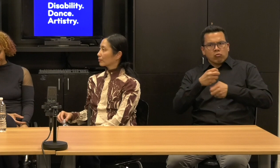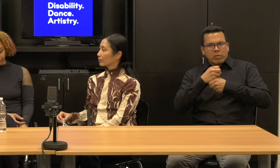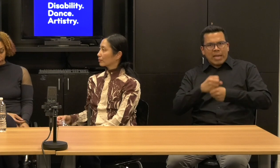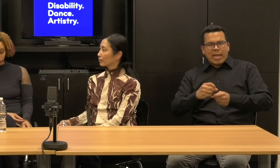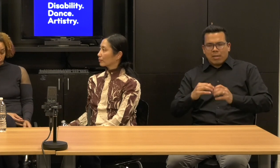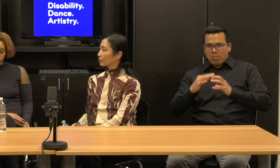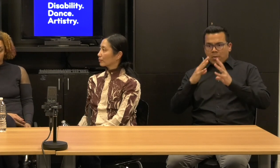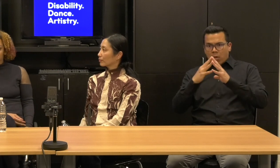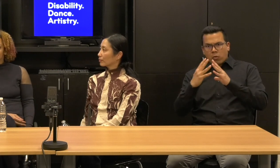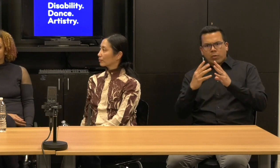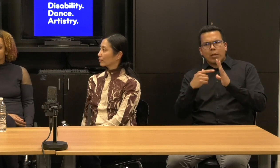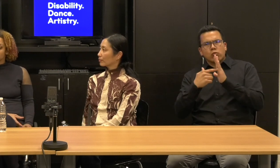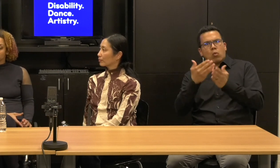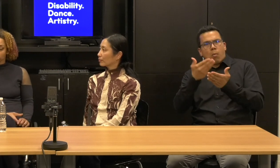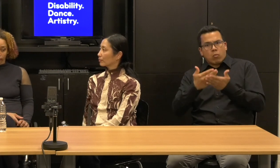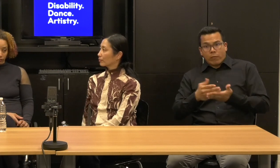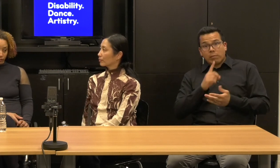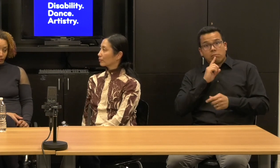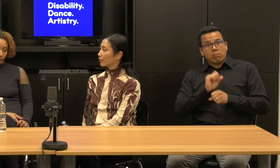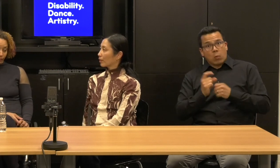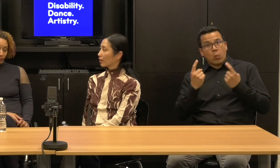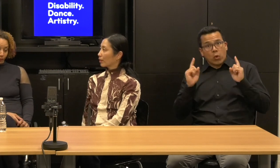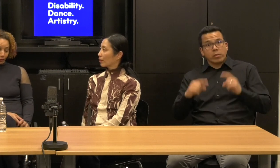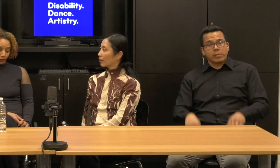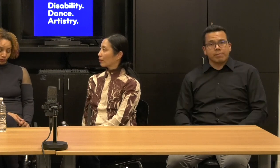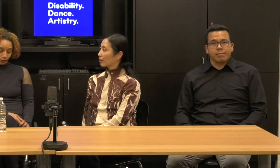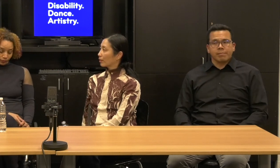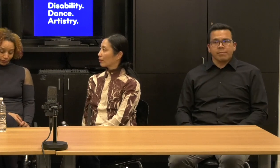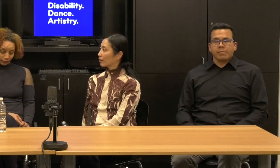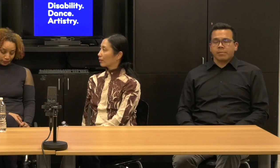that it works. Um, yeah, yeah.